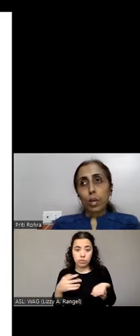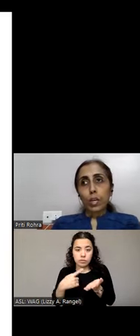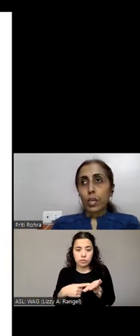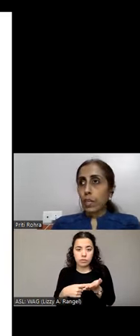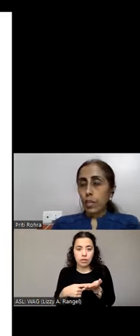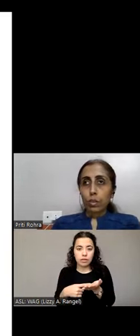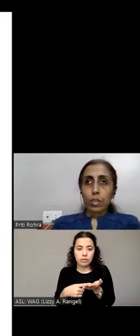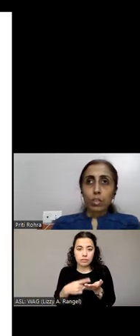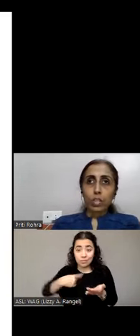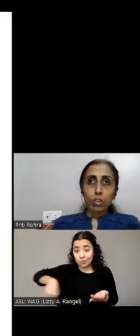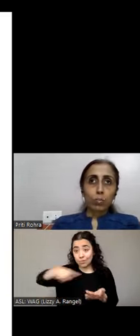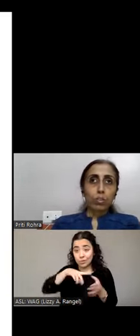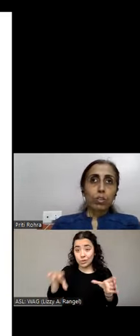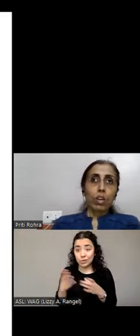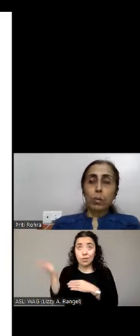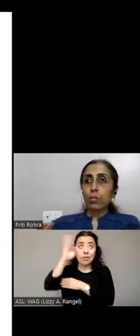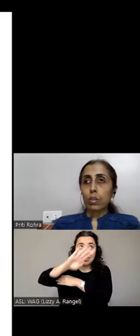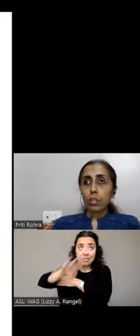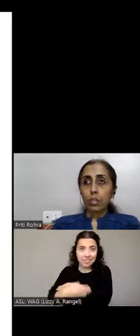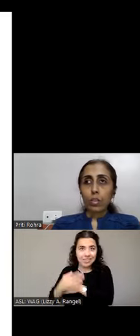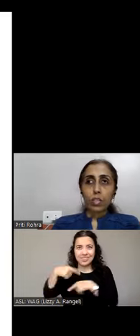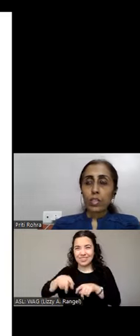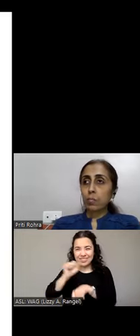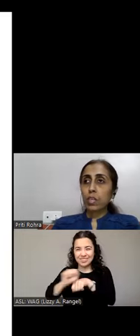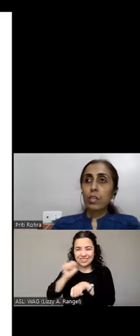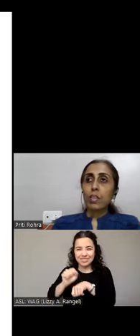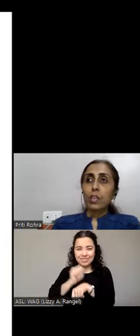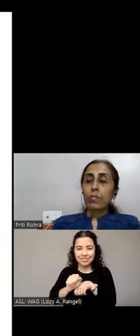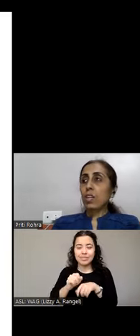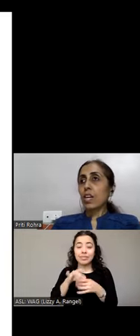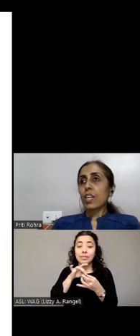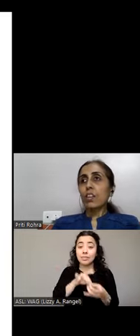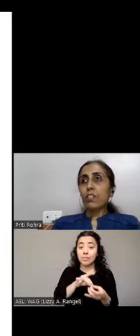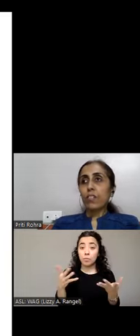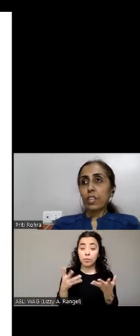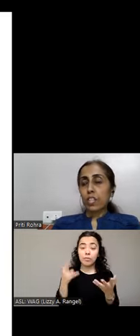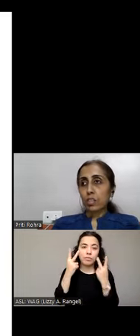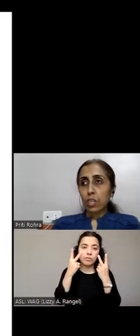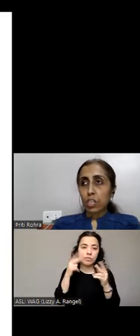day in and day out in our day jobs about Digital Accessibility. What are the kind of accessibility